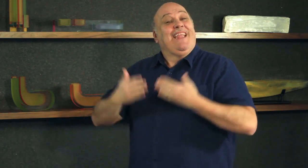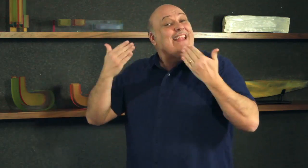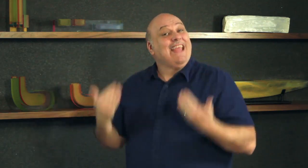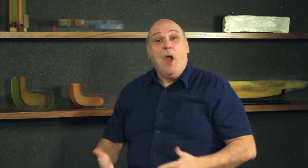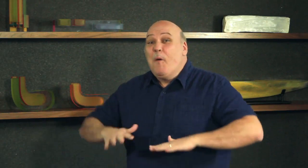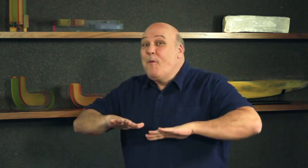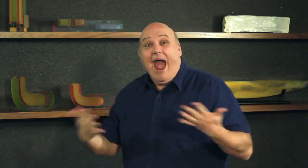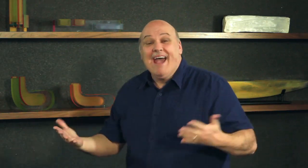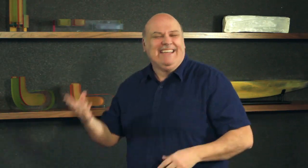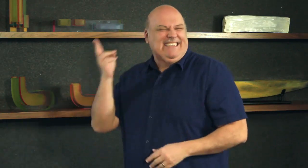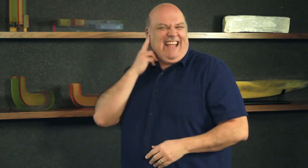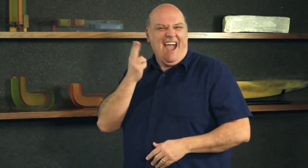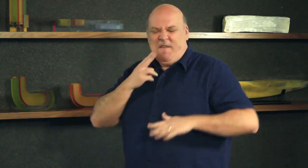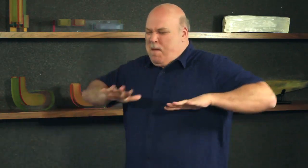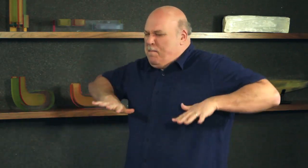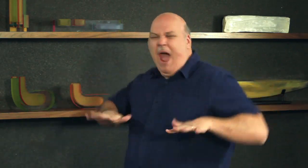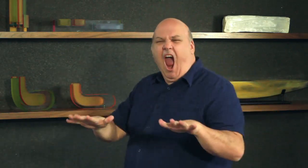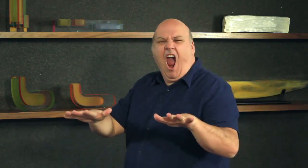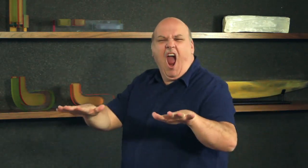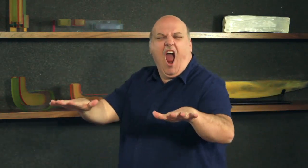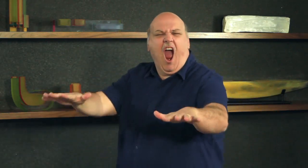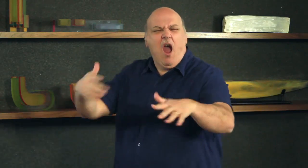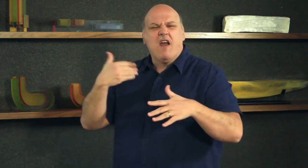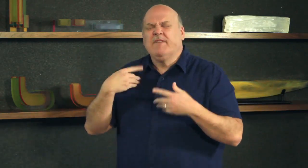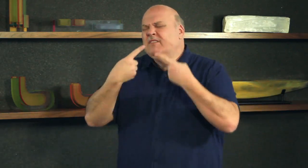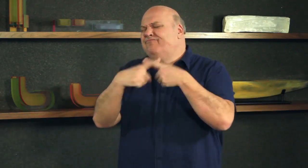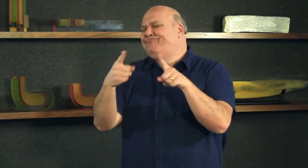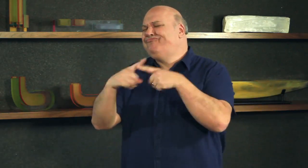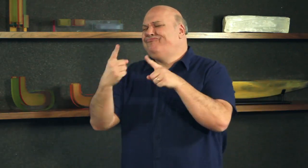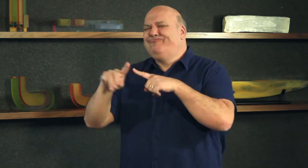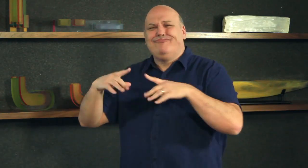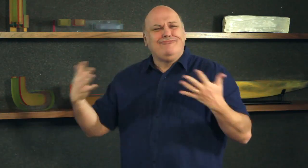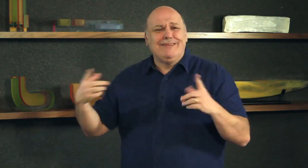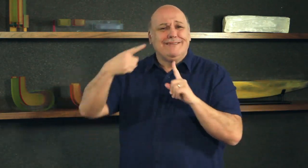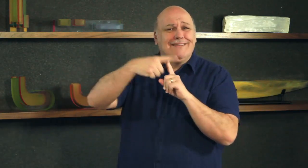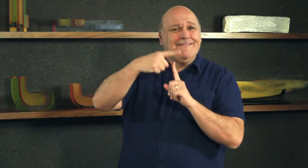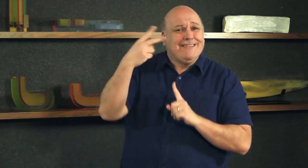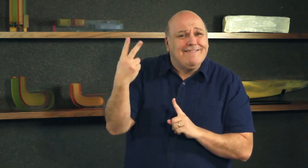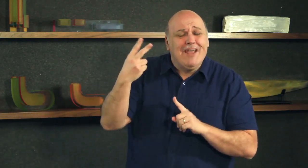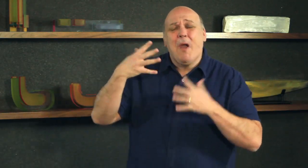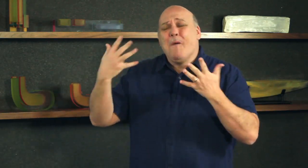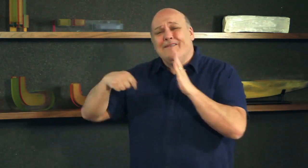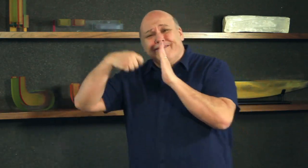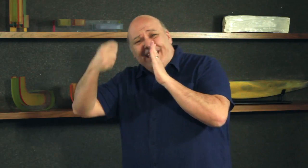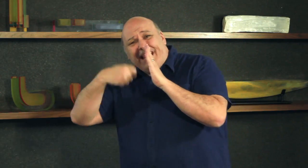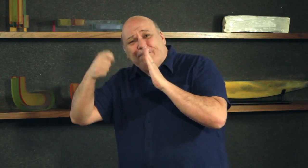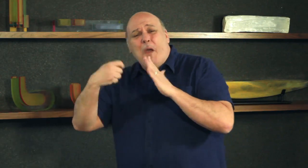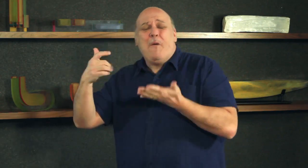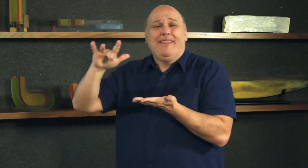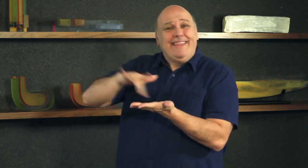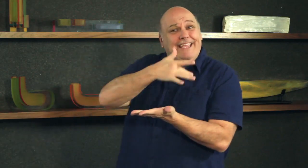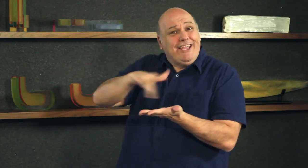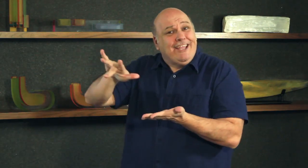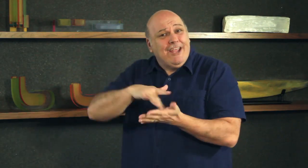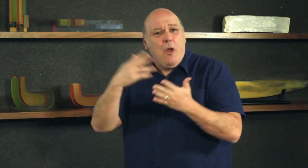Now is the time to get the latest news on what’s happening in the Deaf Entertainment